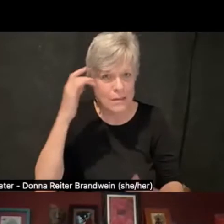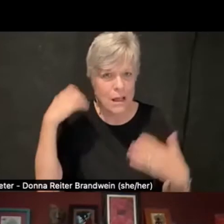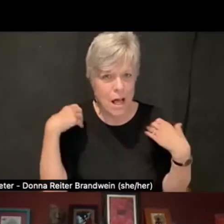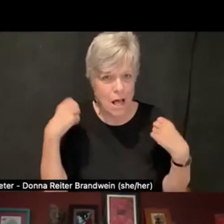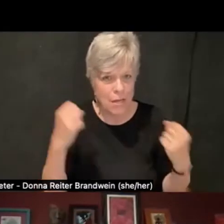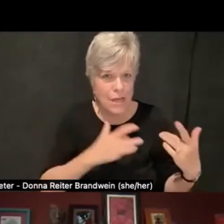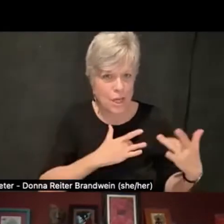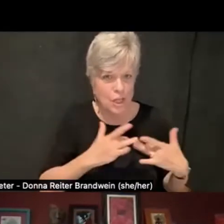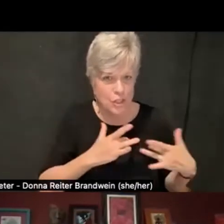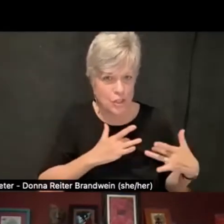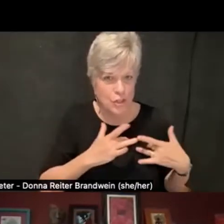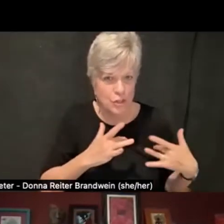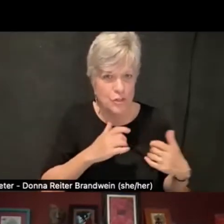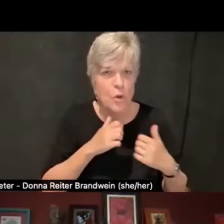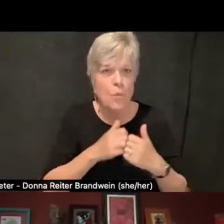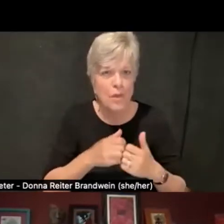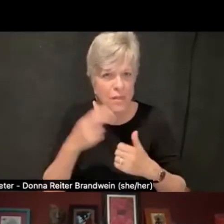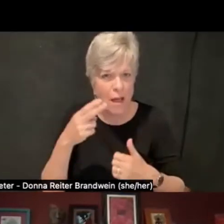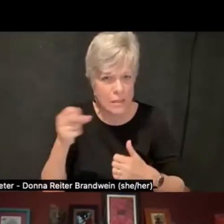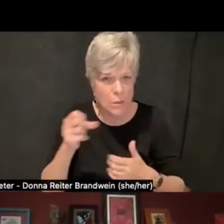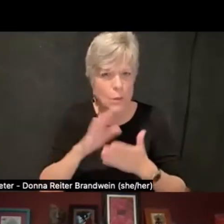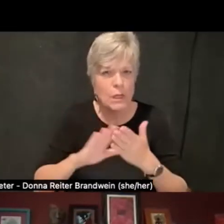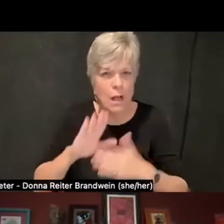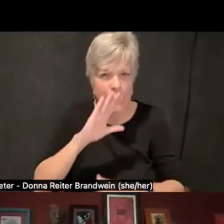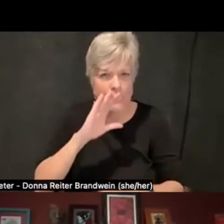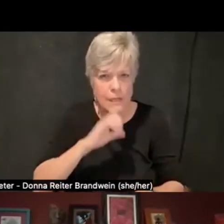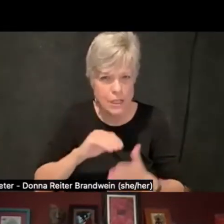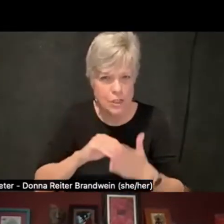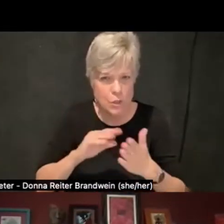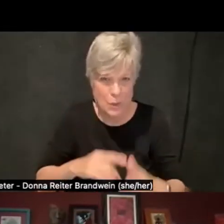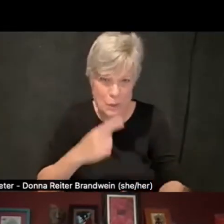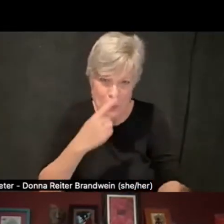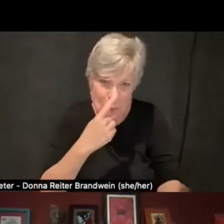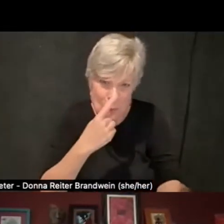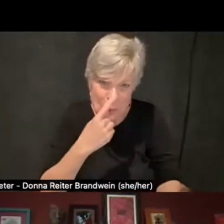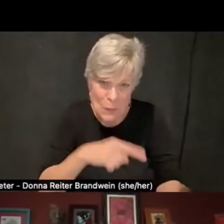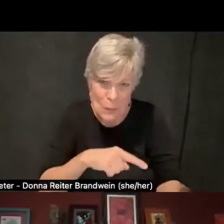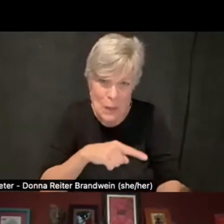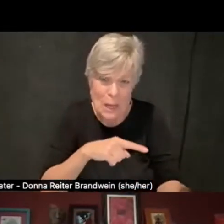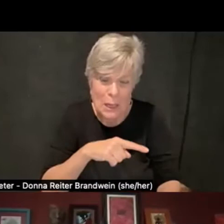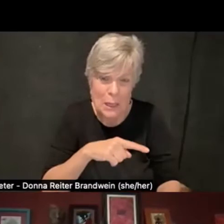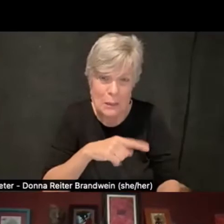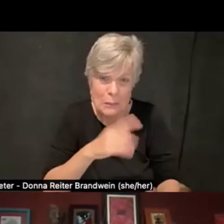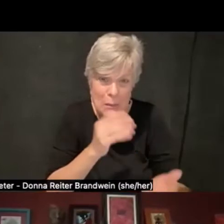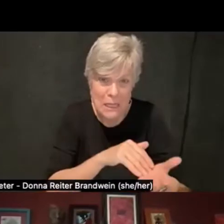with high school and college aged students. So do you mind just kind of picking up where that ended?